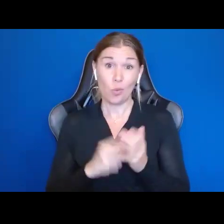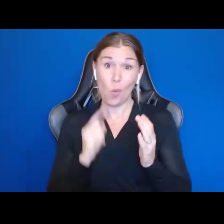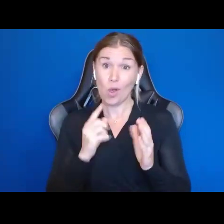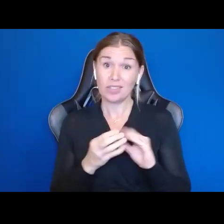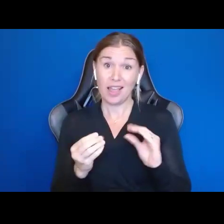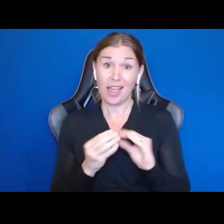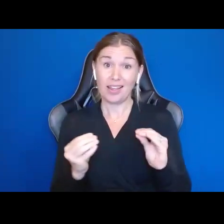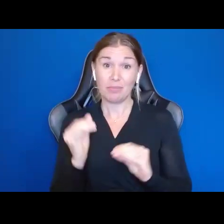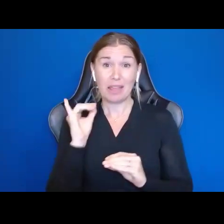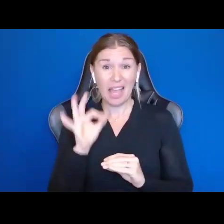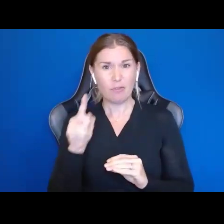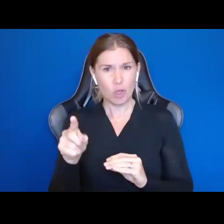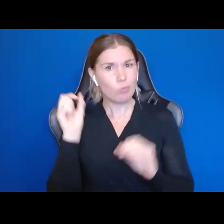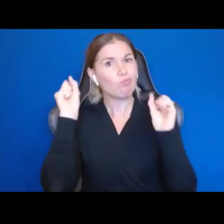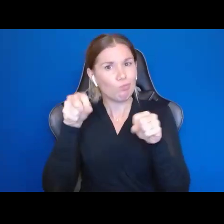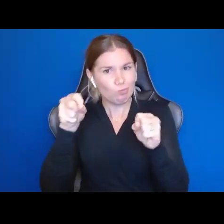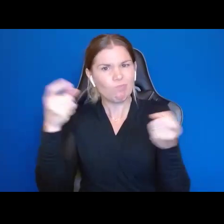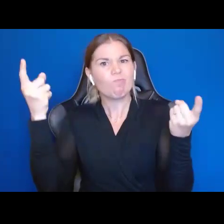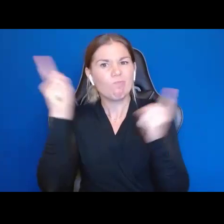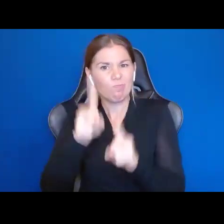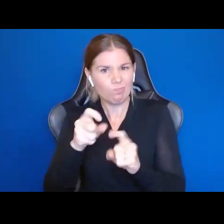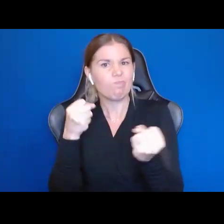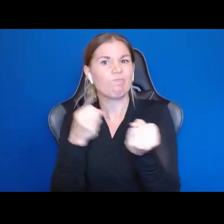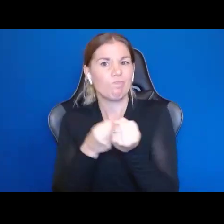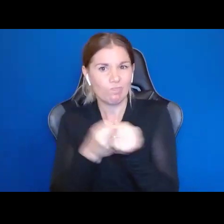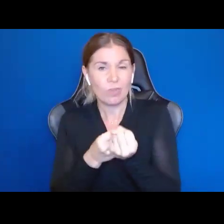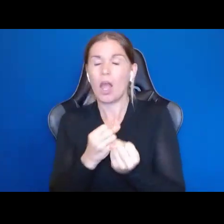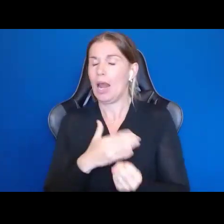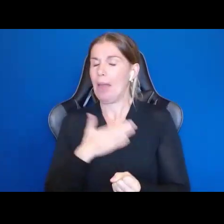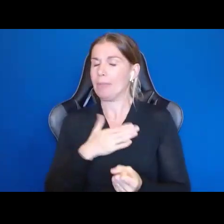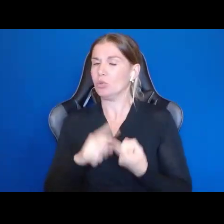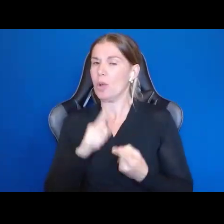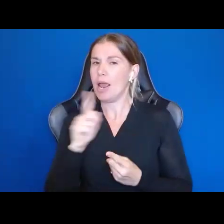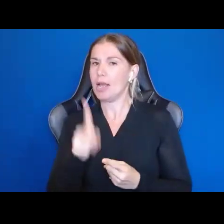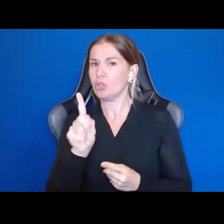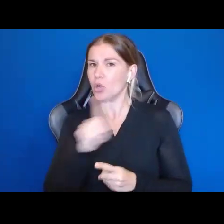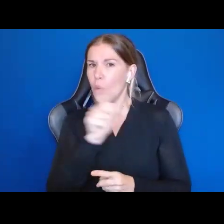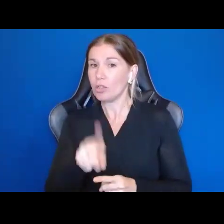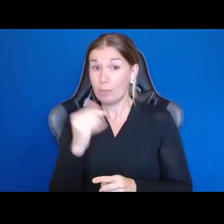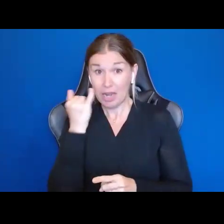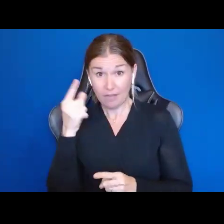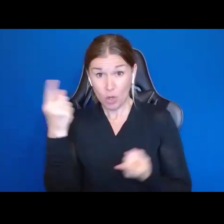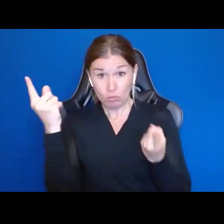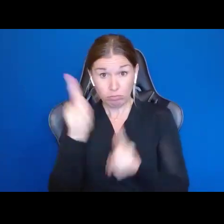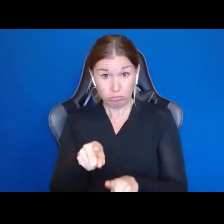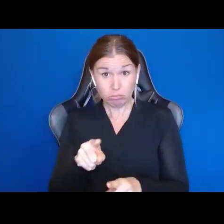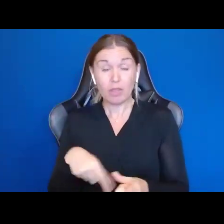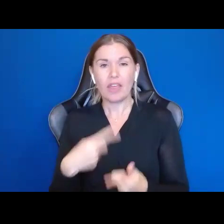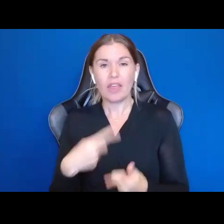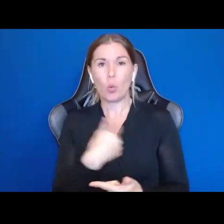have bought into what I have told you for the last hour, I am happy to answer questions about it the rest of time, but if you have bought into this, then we can work together to change the